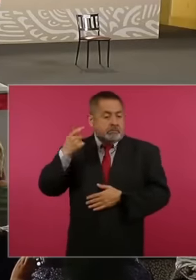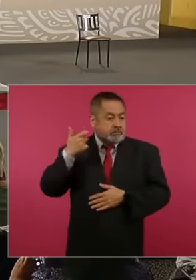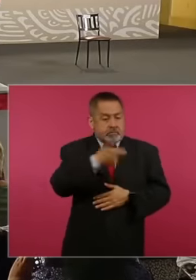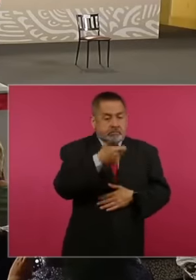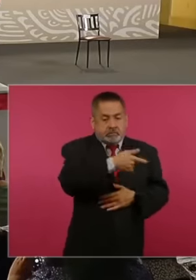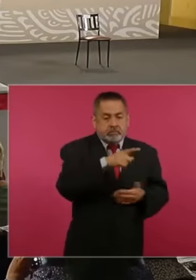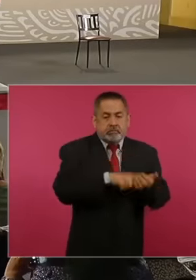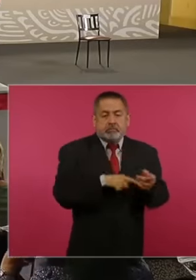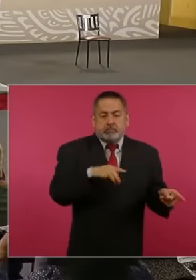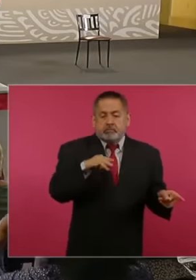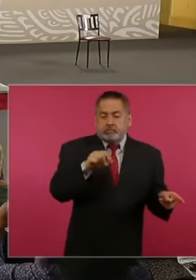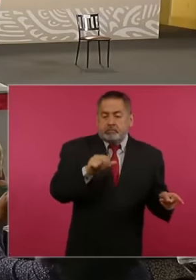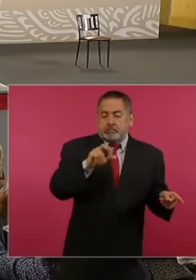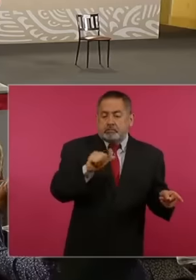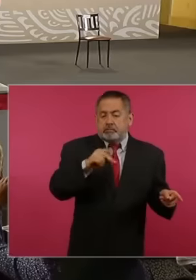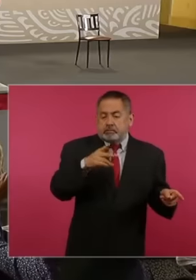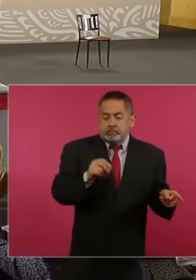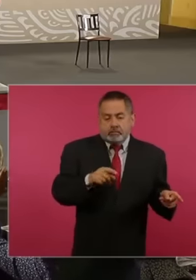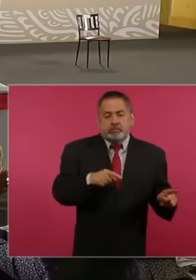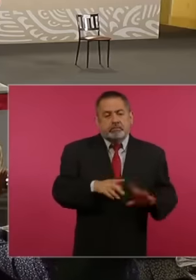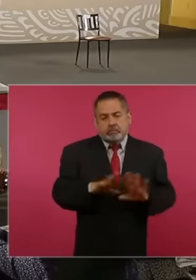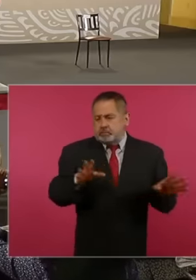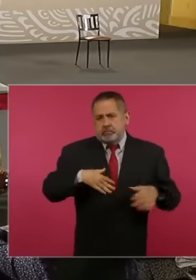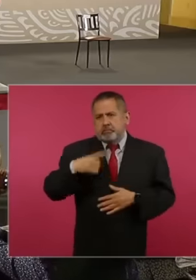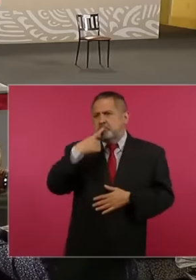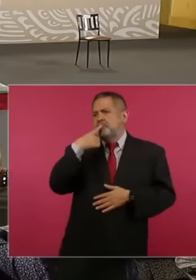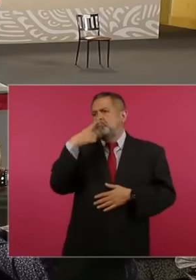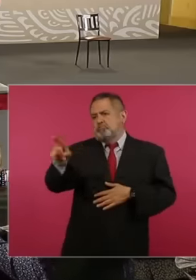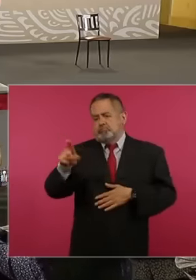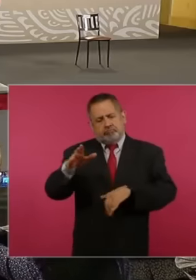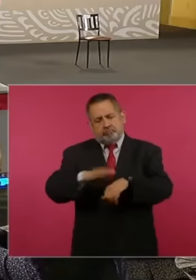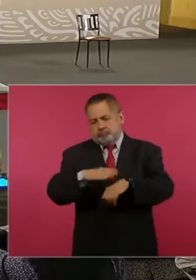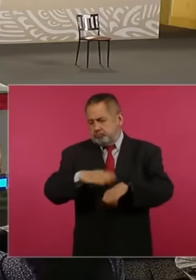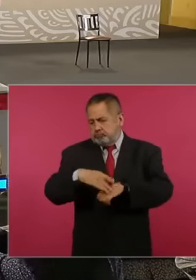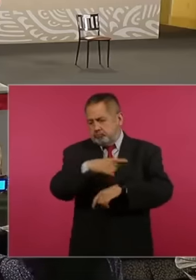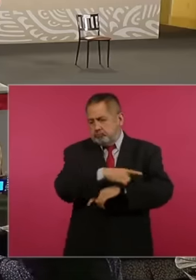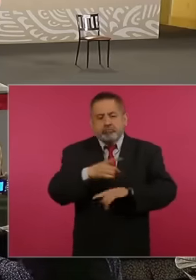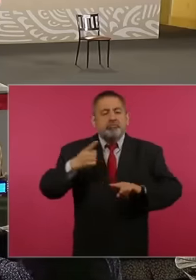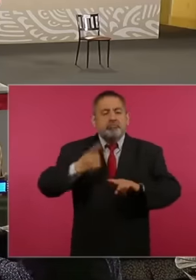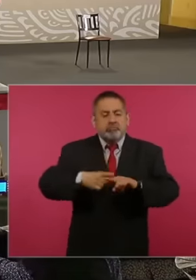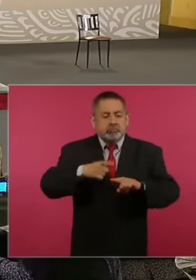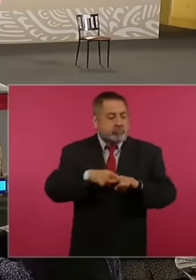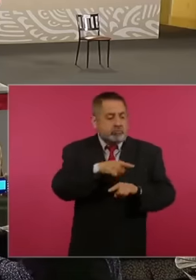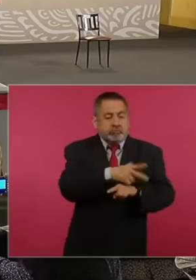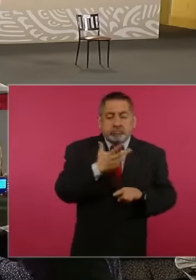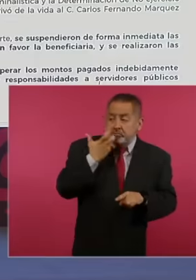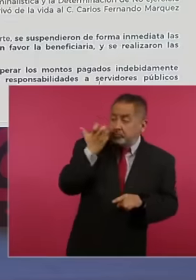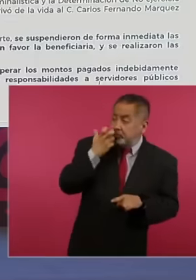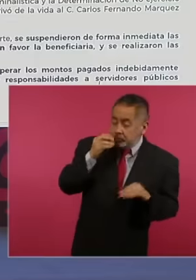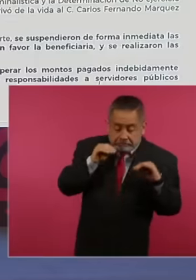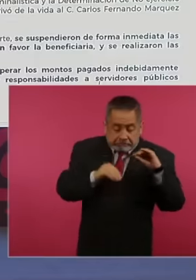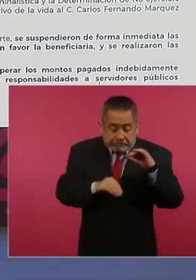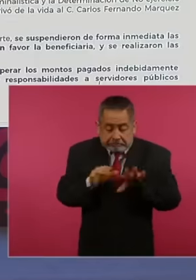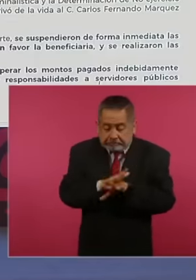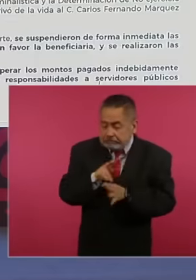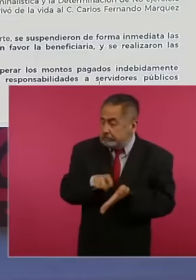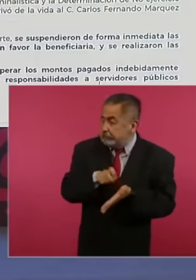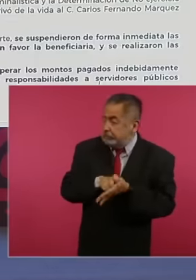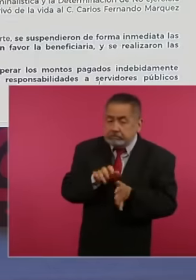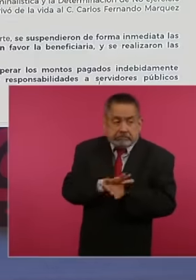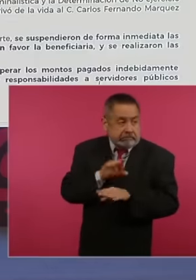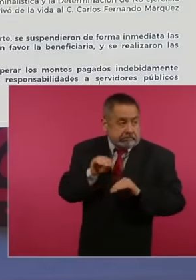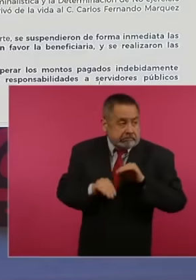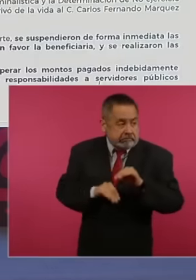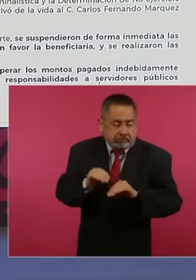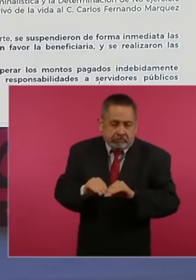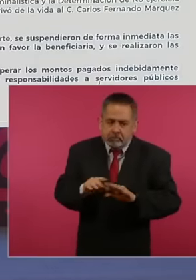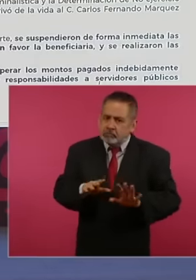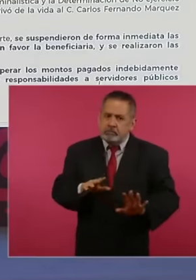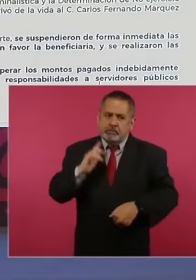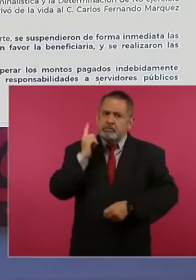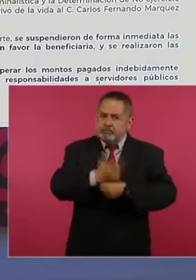the corresponding complaints were already made against those who participated, so there are various